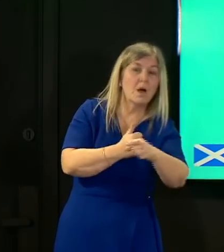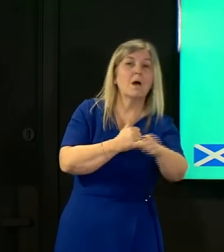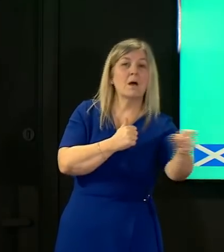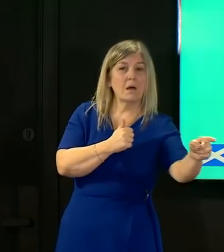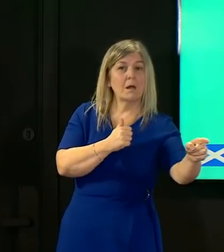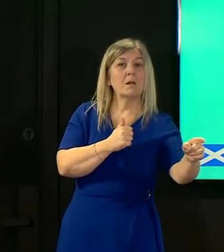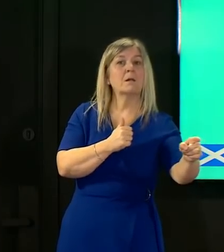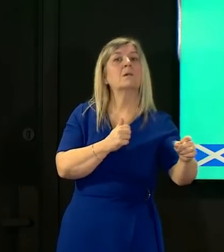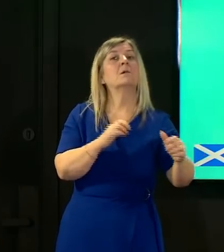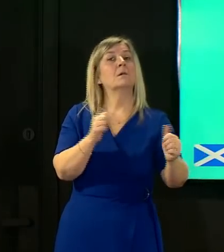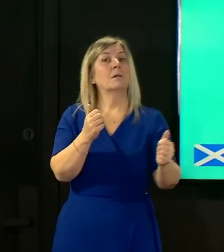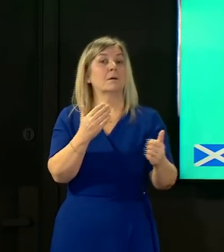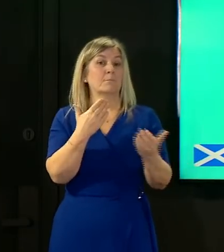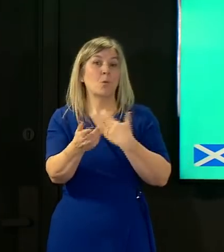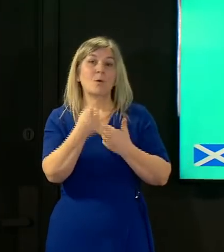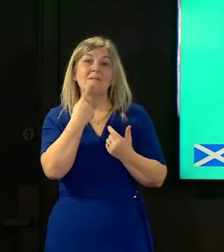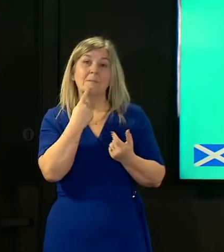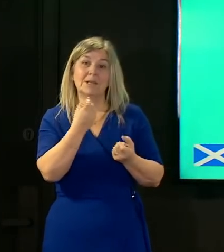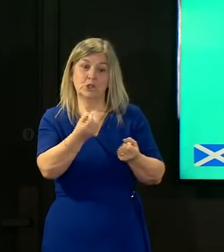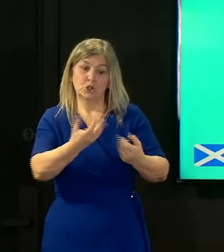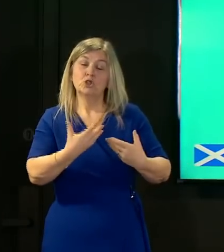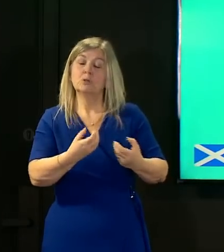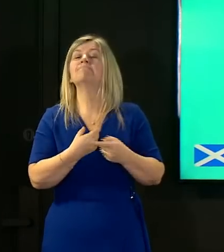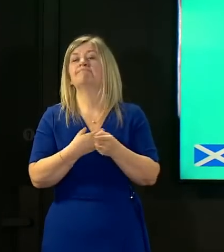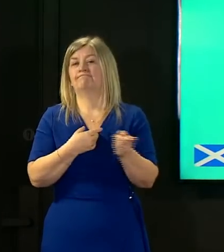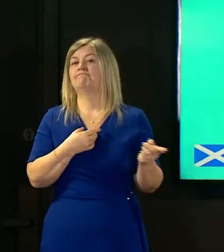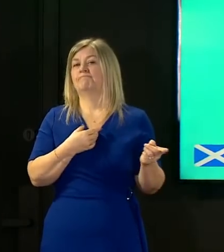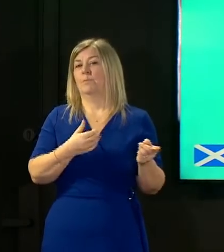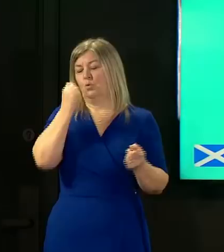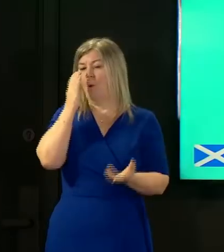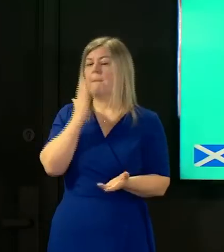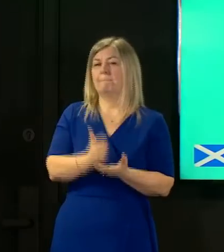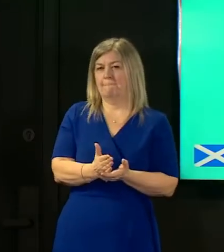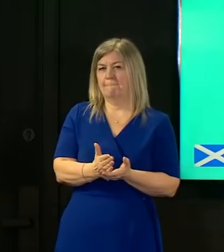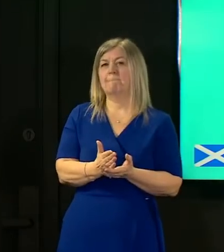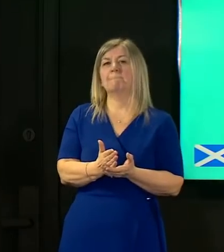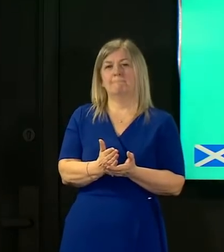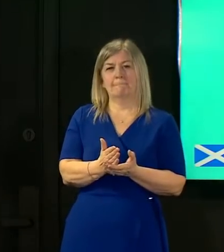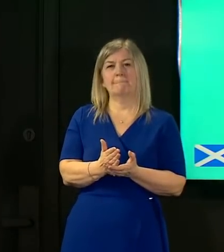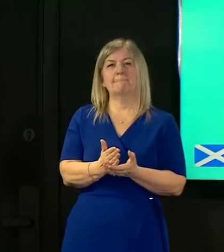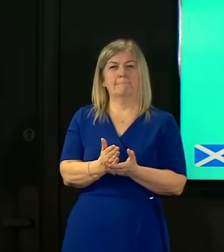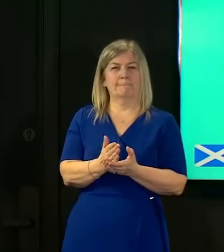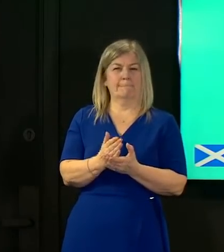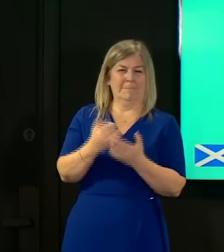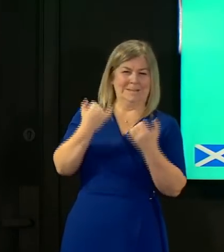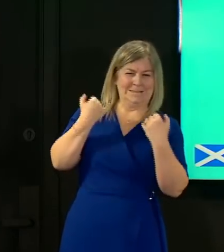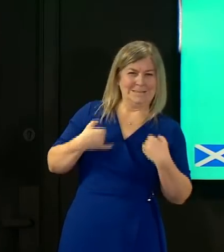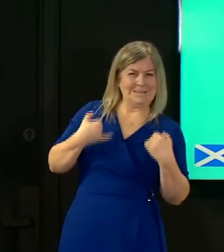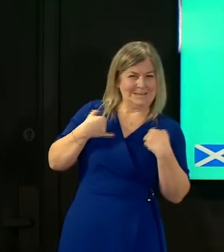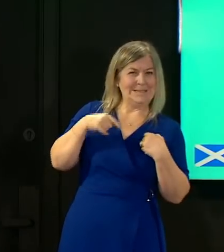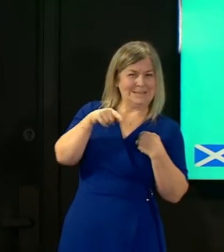of certainty exactly what type of infectious disease construct we're likely to see with